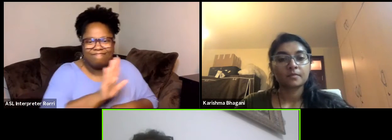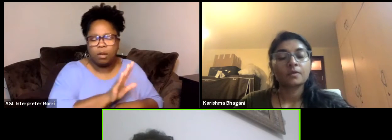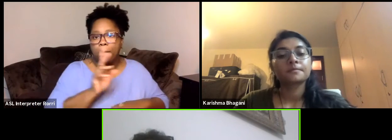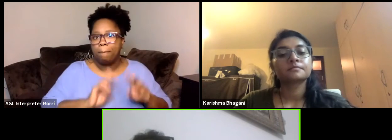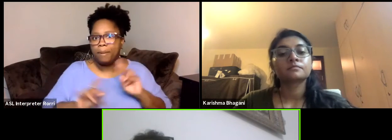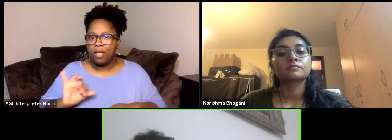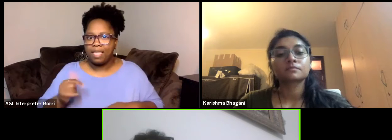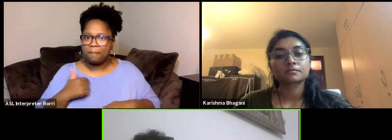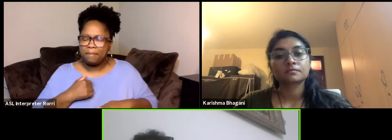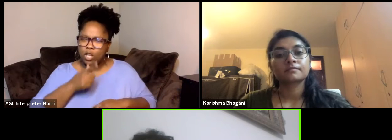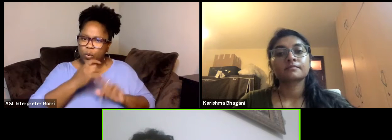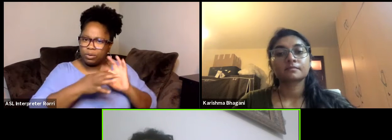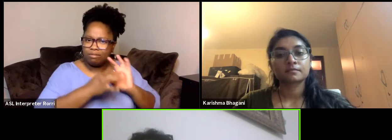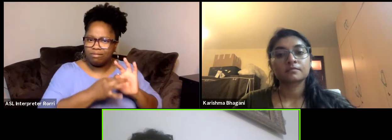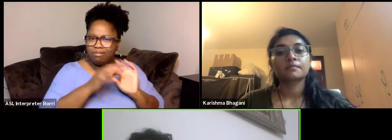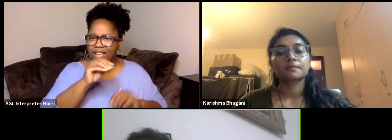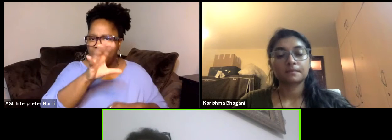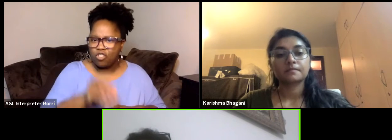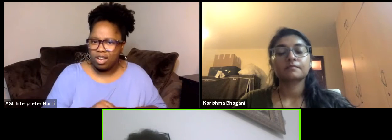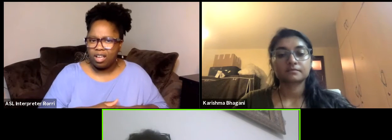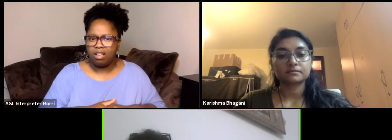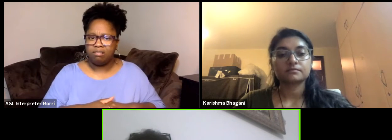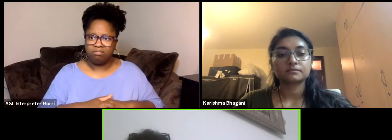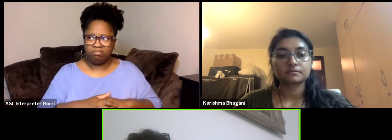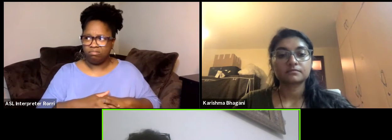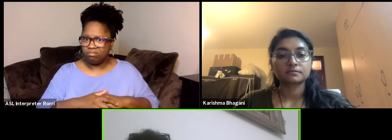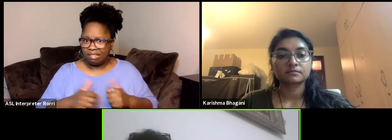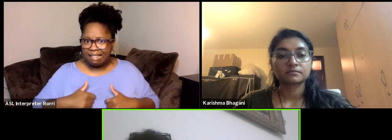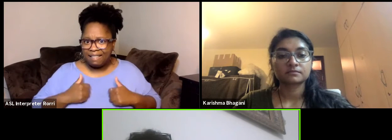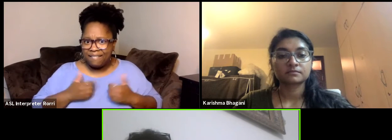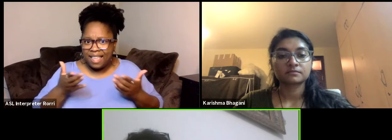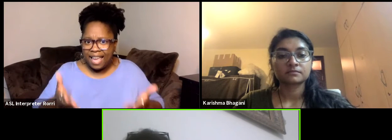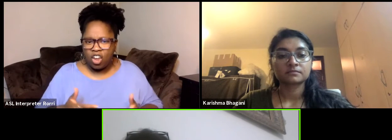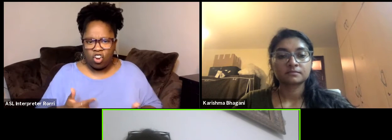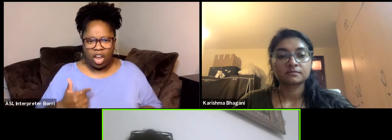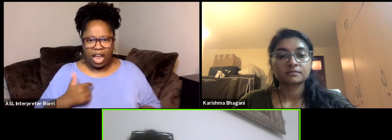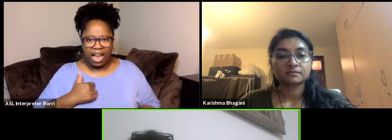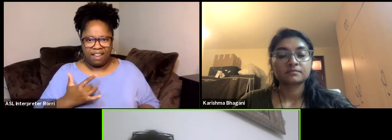continent who has lived, I mean I feel more African than MENA I think.